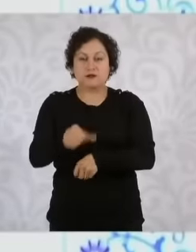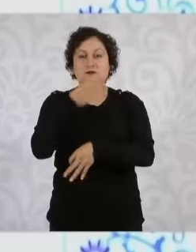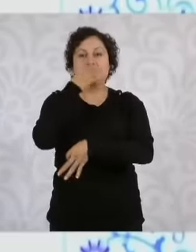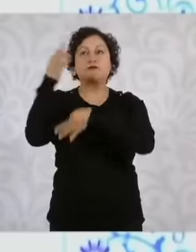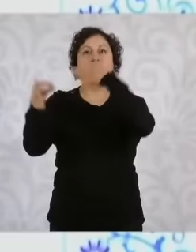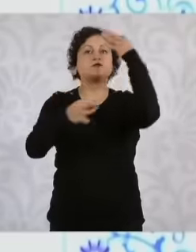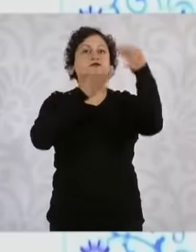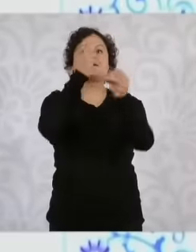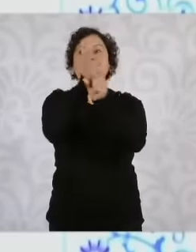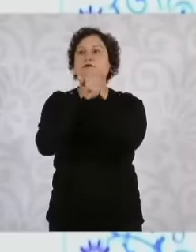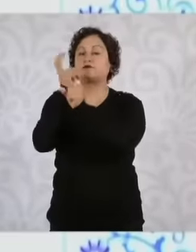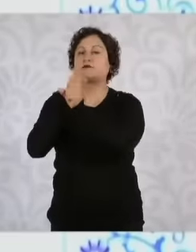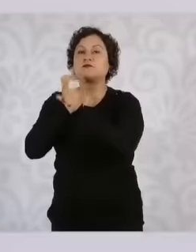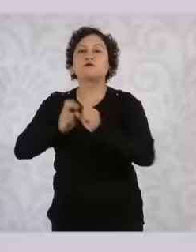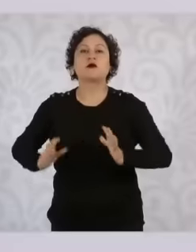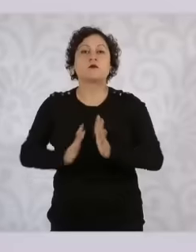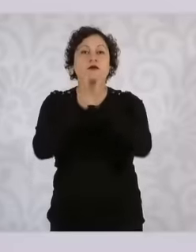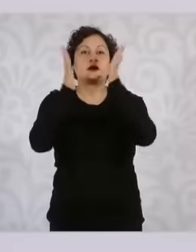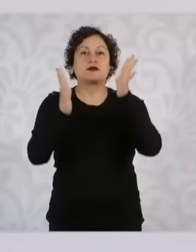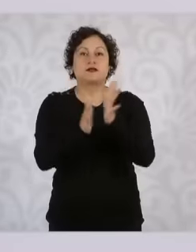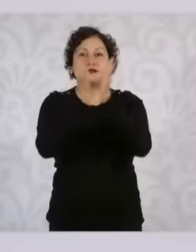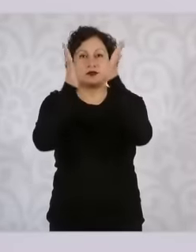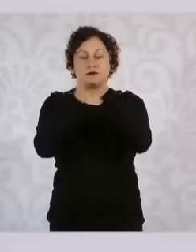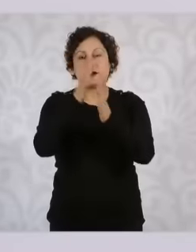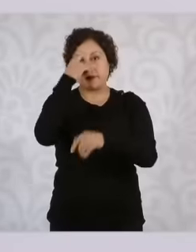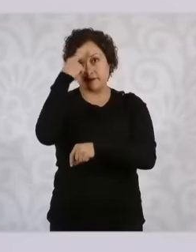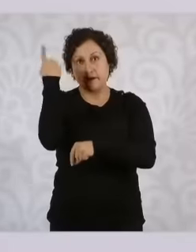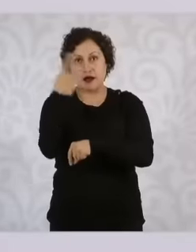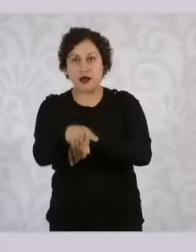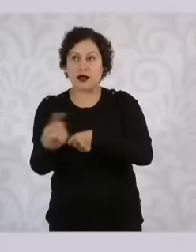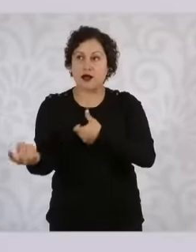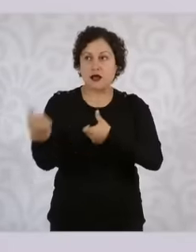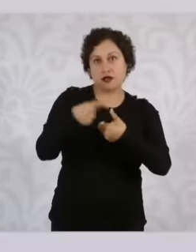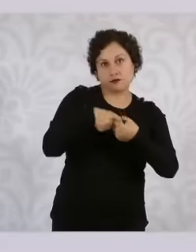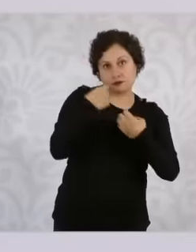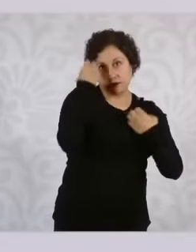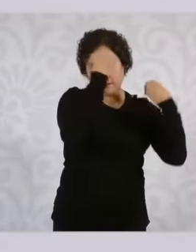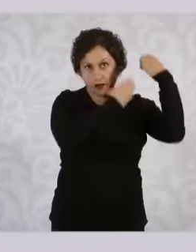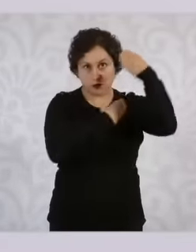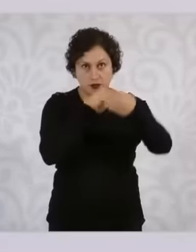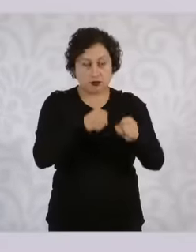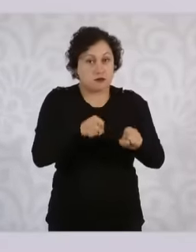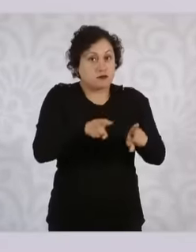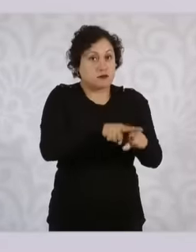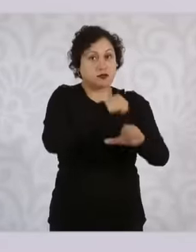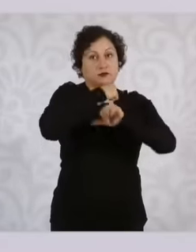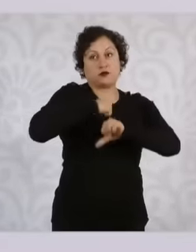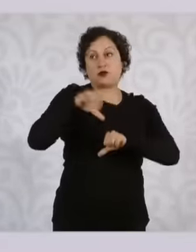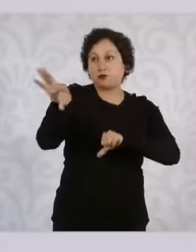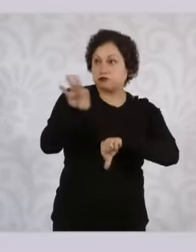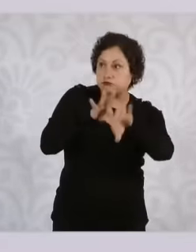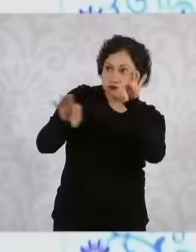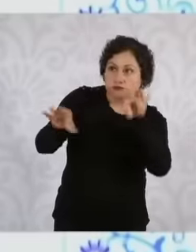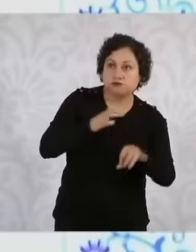to participate in the evaluation and selection process of the completed applications.